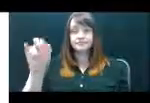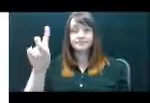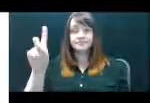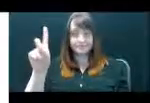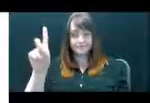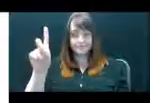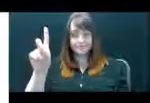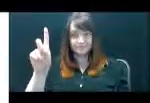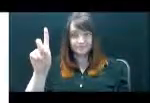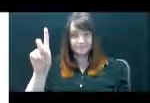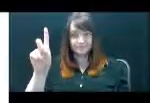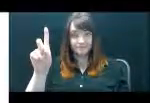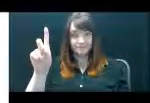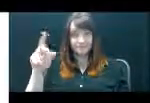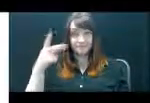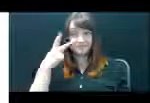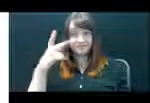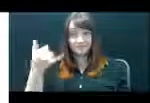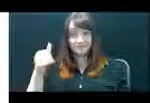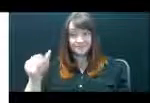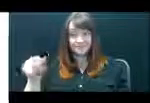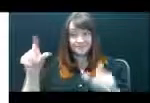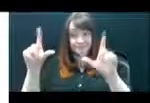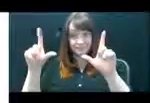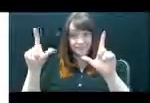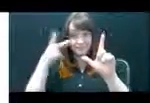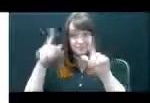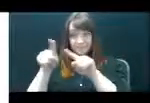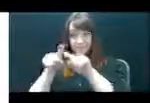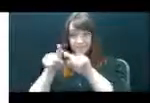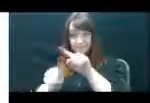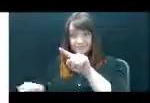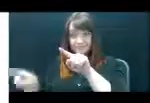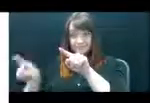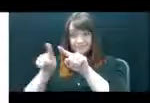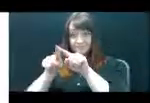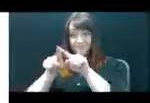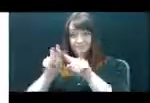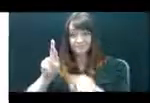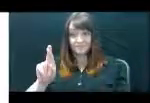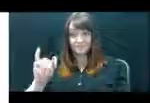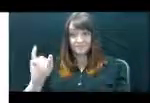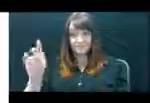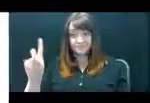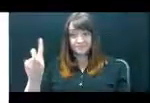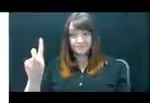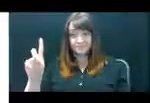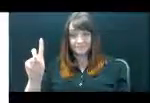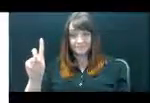is highlighted in yellow and enlarged in the oval on the bottom right hand corner. If you